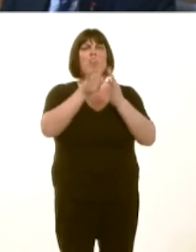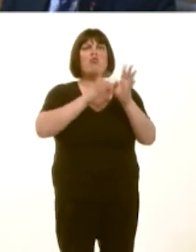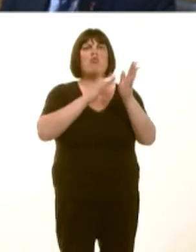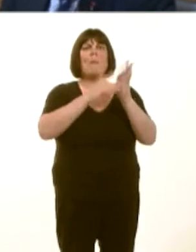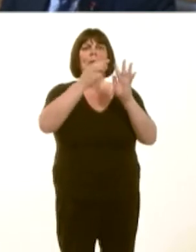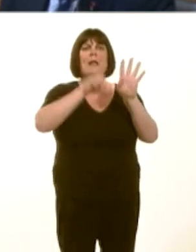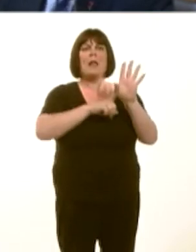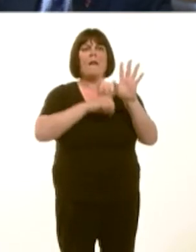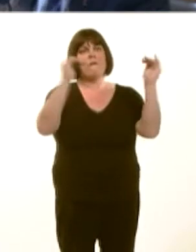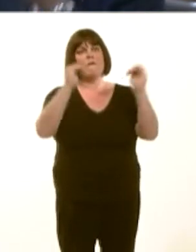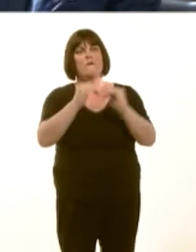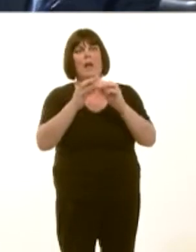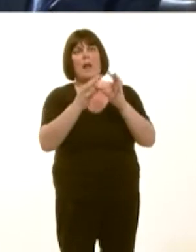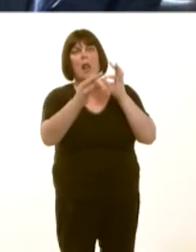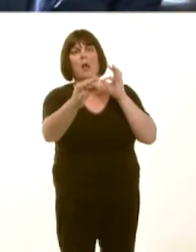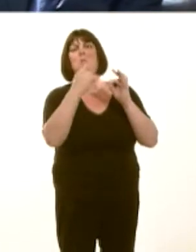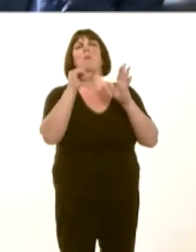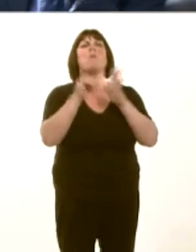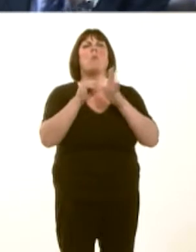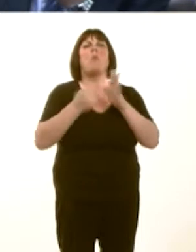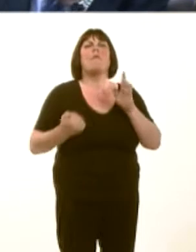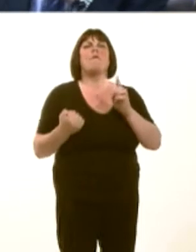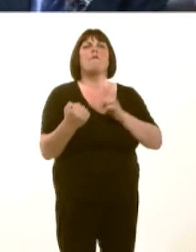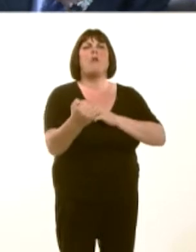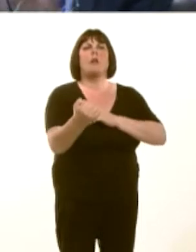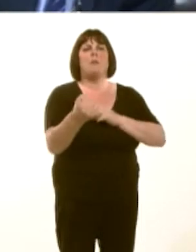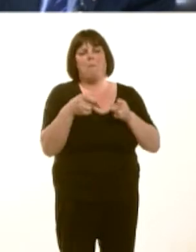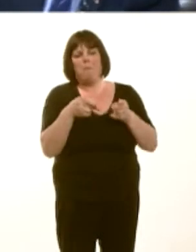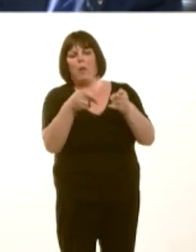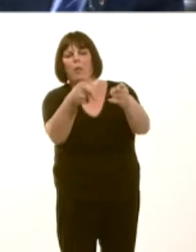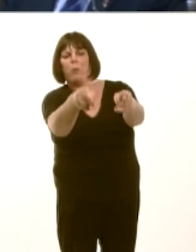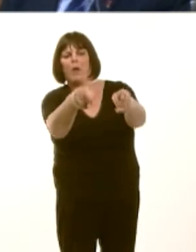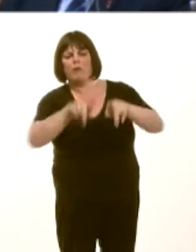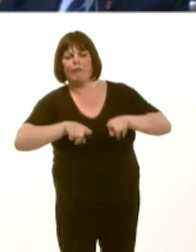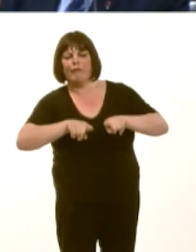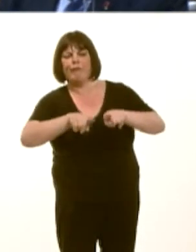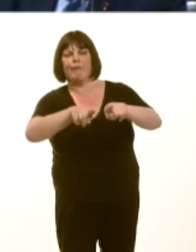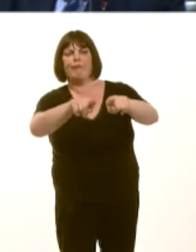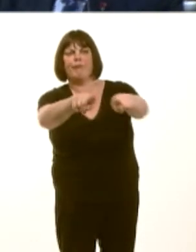the issue of the freight path that is on the line, and how that works so that that continues, even as the line is adapted.